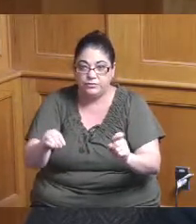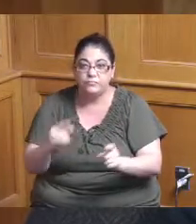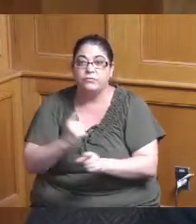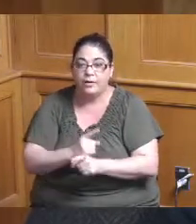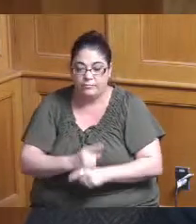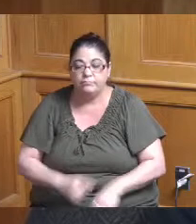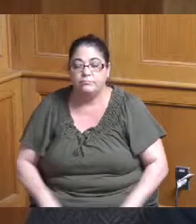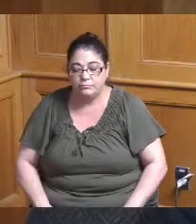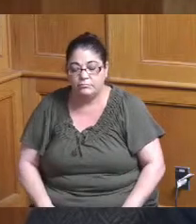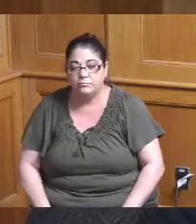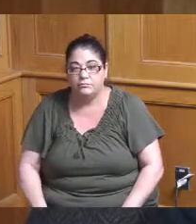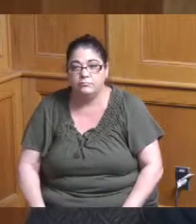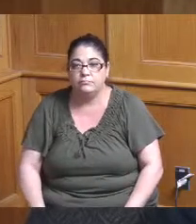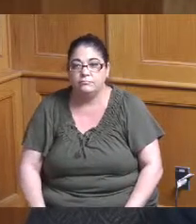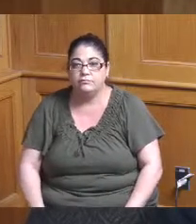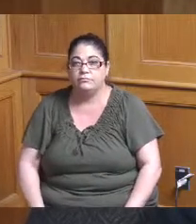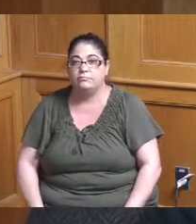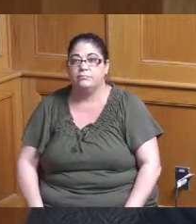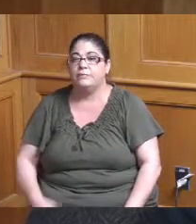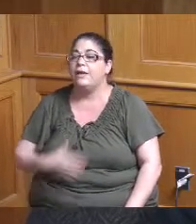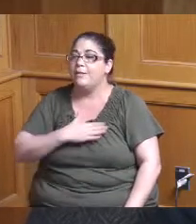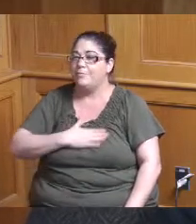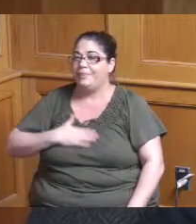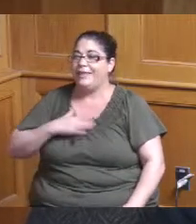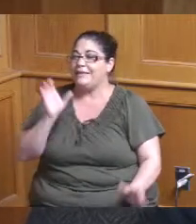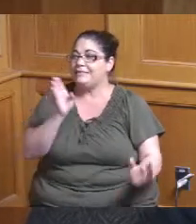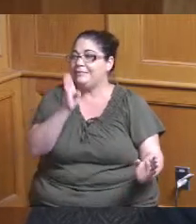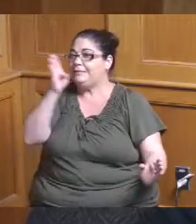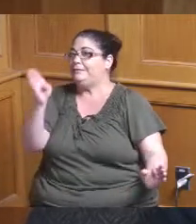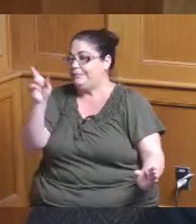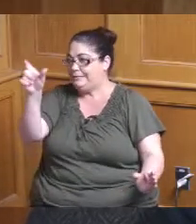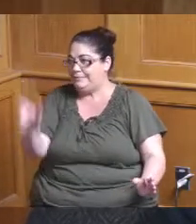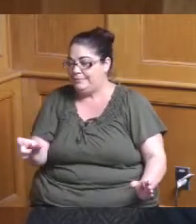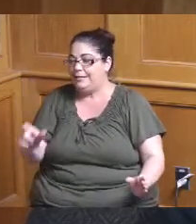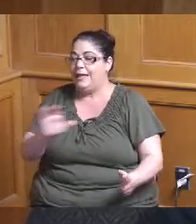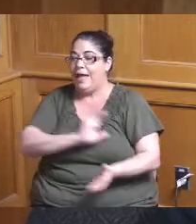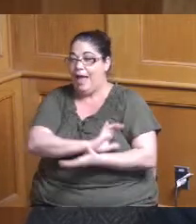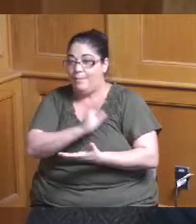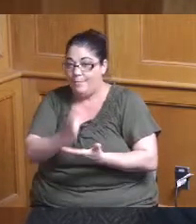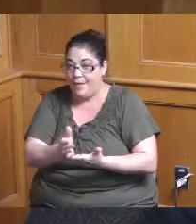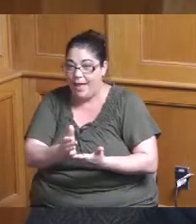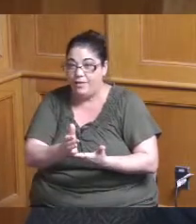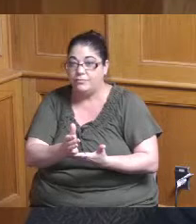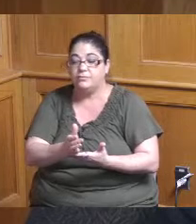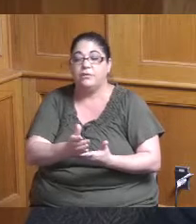them out yeah it might be helpful to put that next column there amount it's cost requested and then